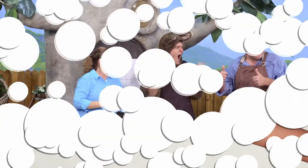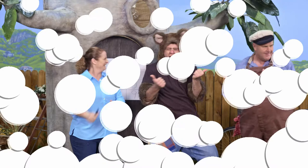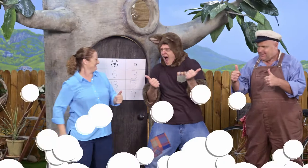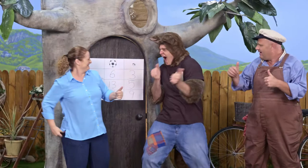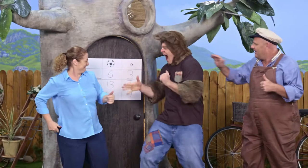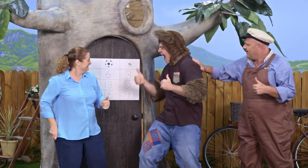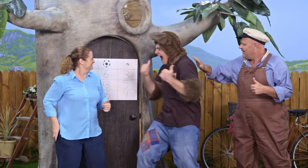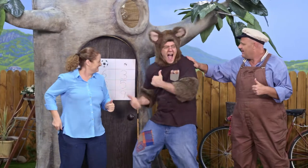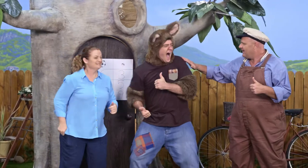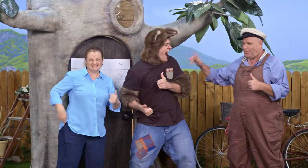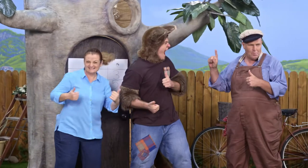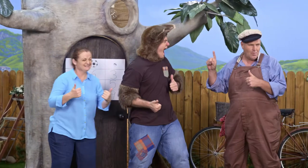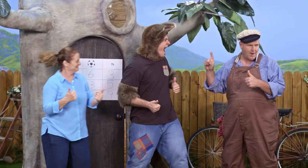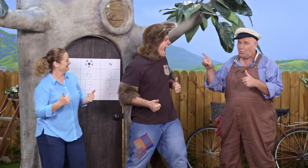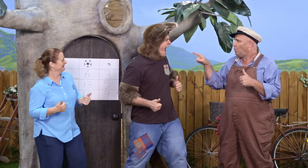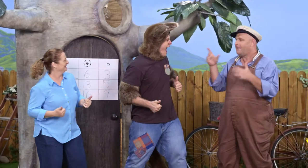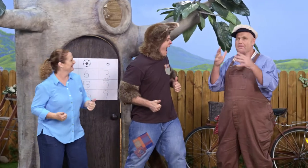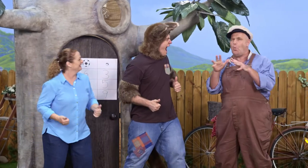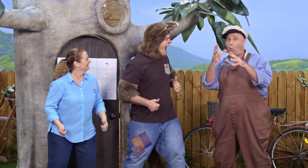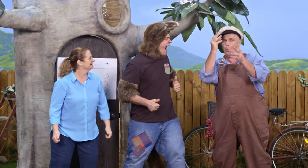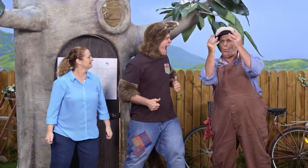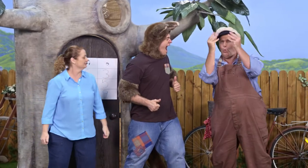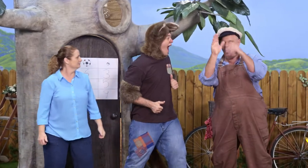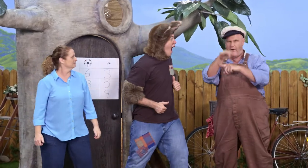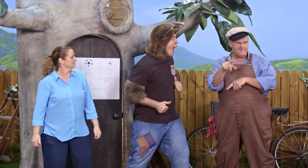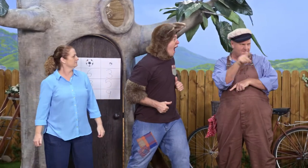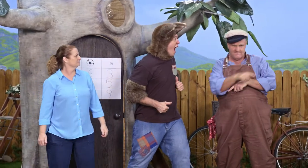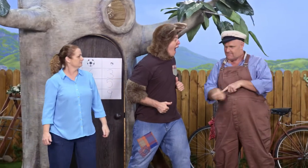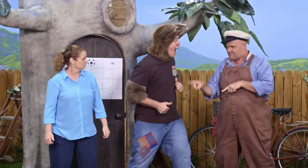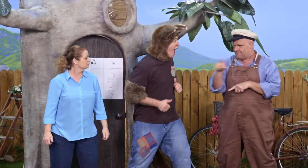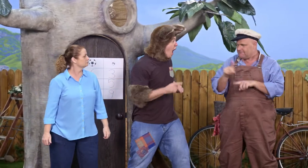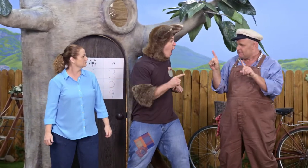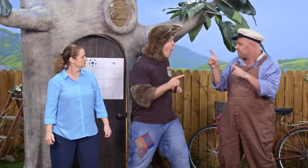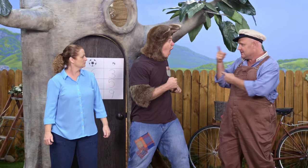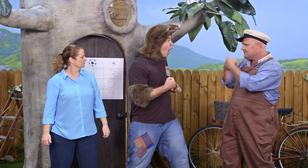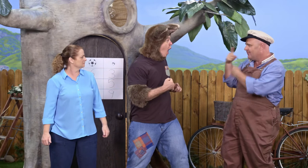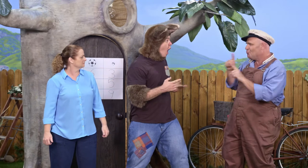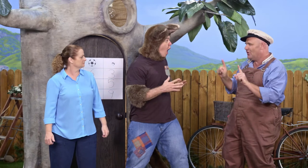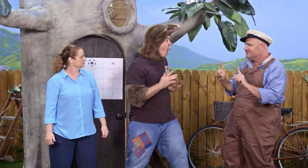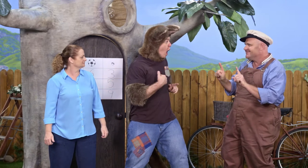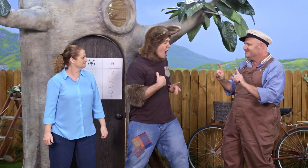That was great! So, Possum, what have you learnt today, then? Can you tell me?